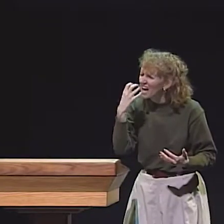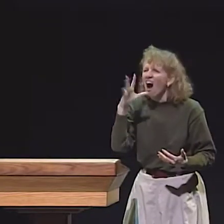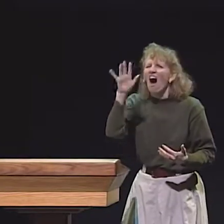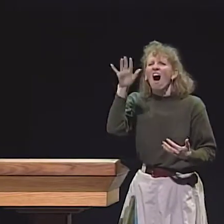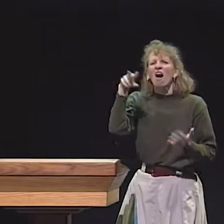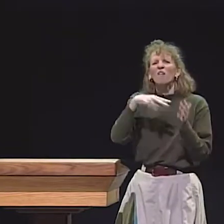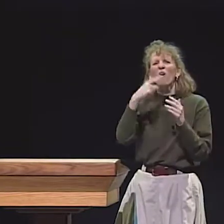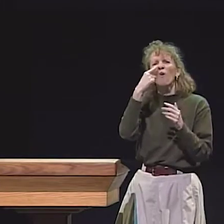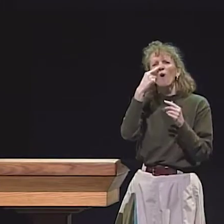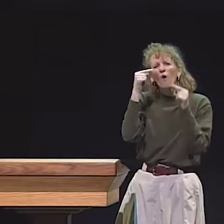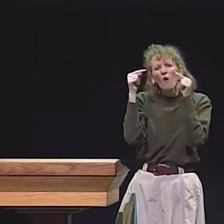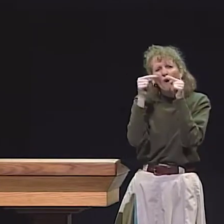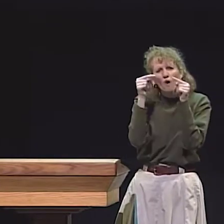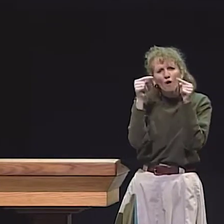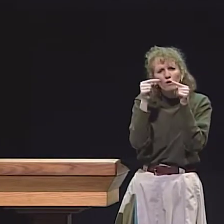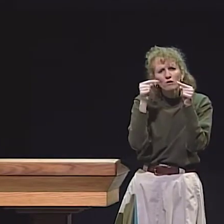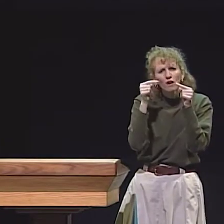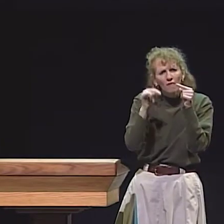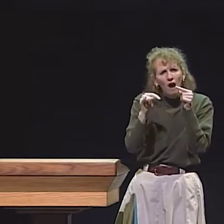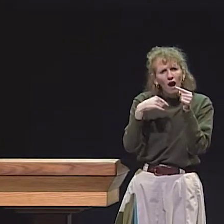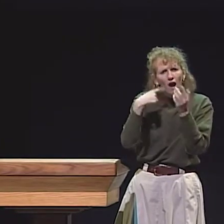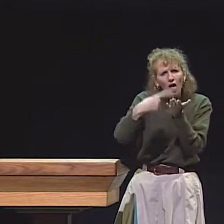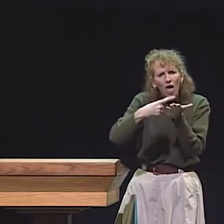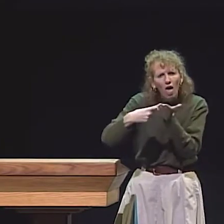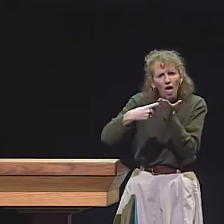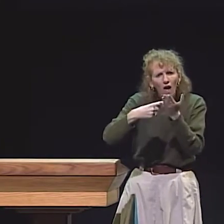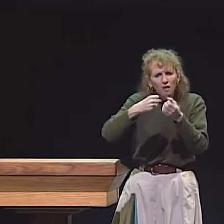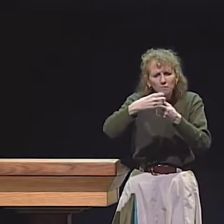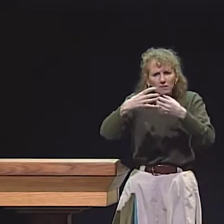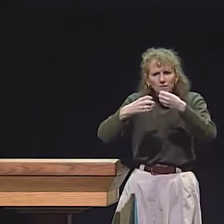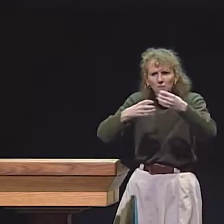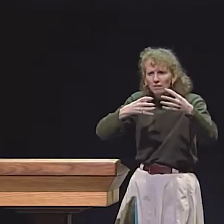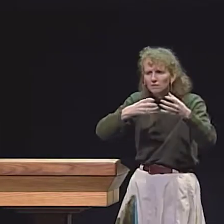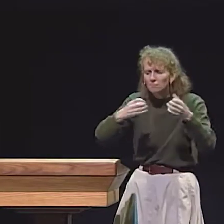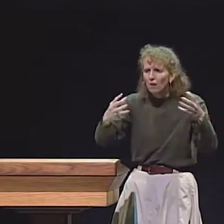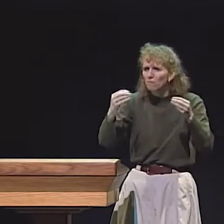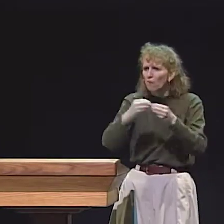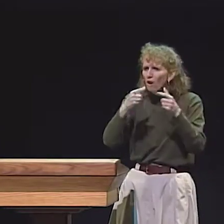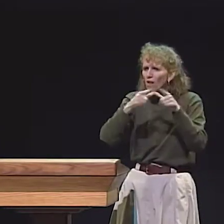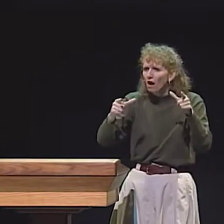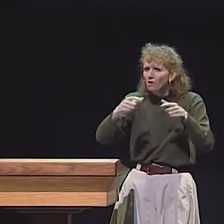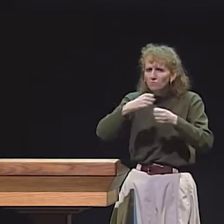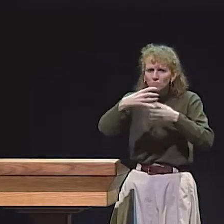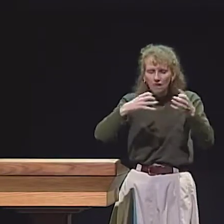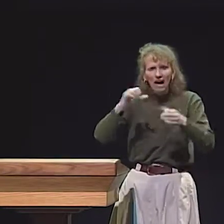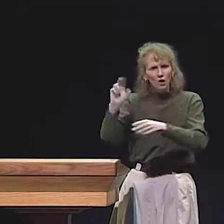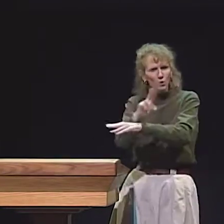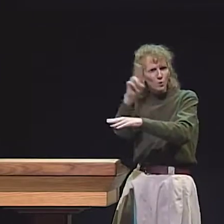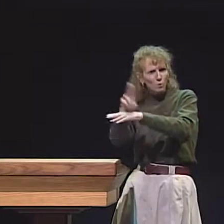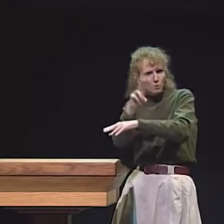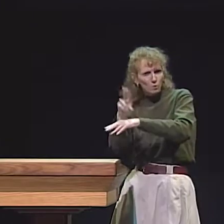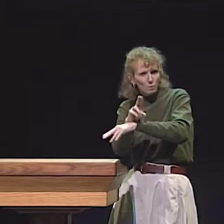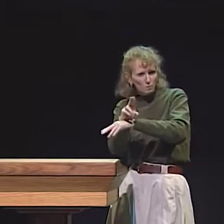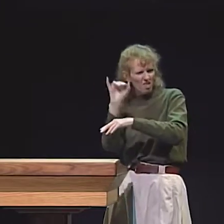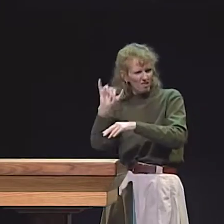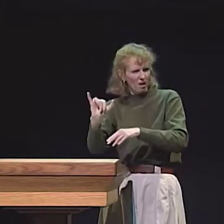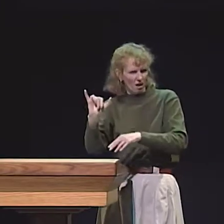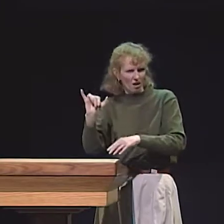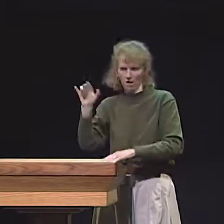AND THE BEAR'S NOSE, THEY USE A SIGN SUCH AS THIS PULSATING ON THE NOSE, AND I ASKED THE KIDS, "WHAT DOES THAT MEAN?"